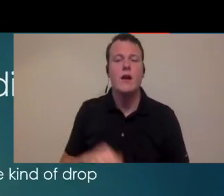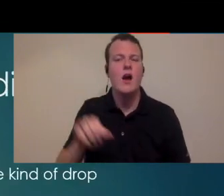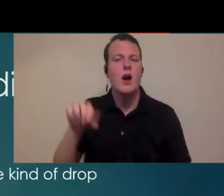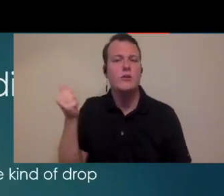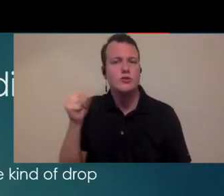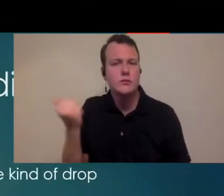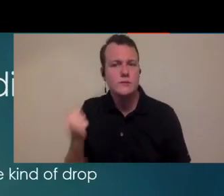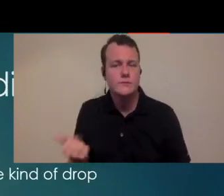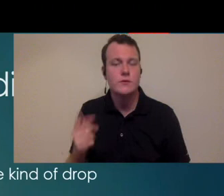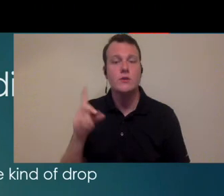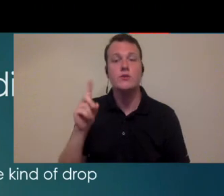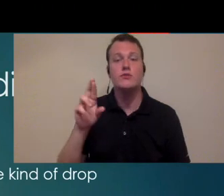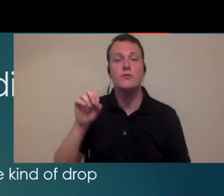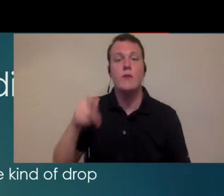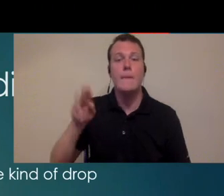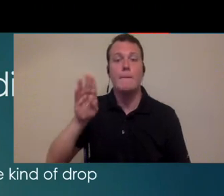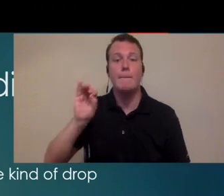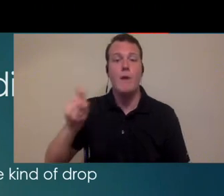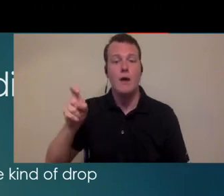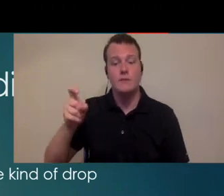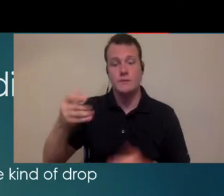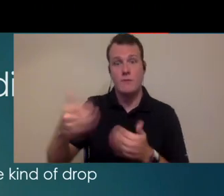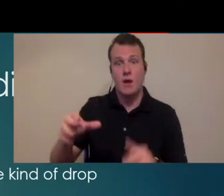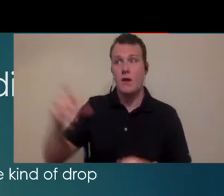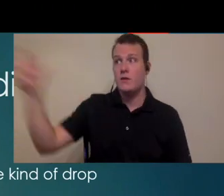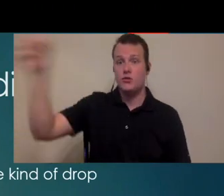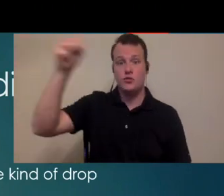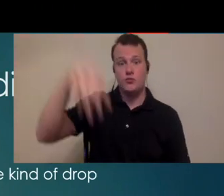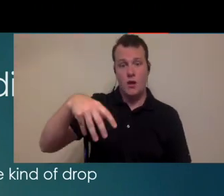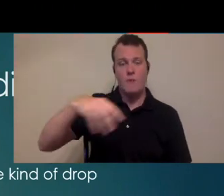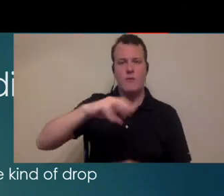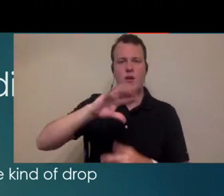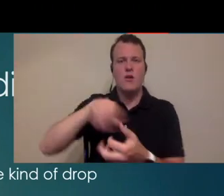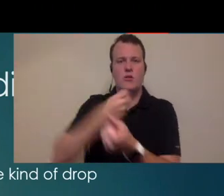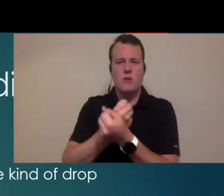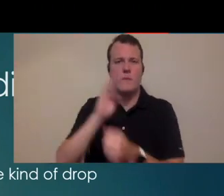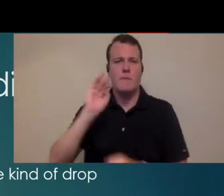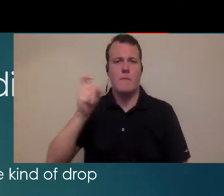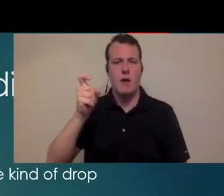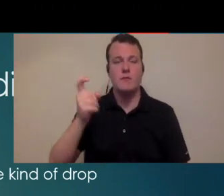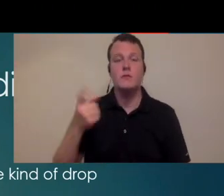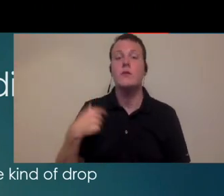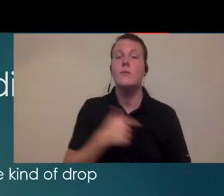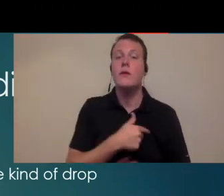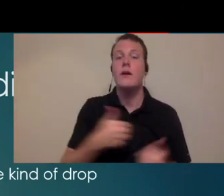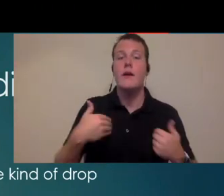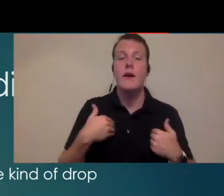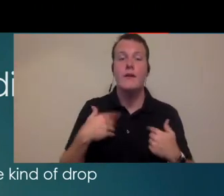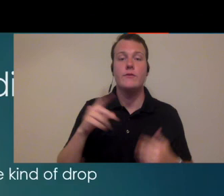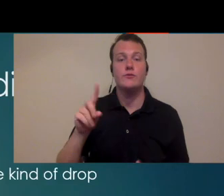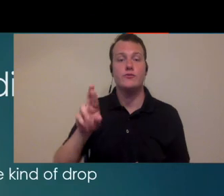you can have Dropbox things where you can have people actually drop off hearing aids and a lock box we're actually using the curbside